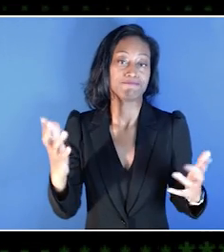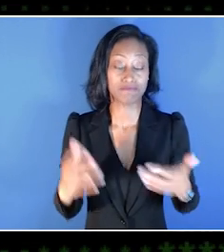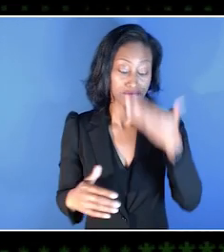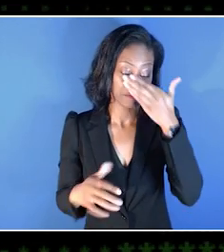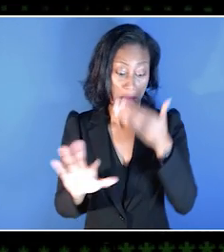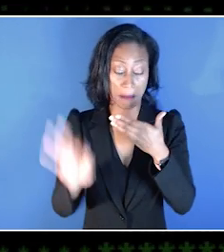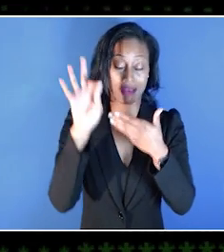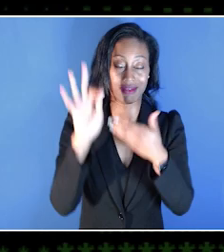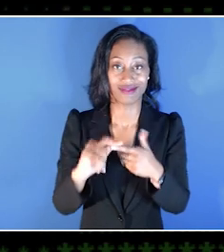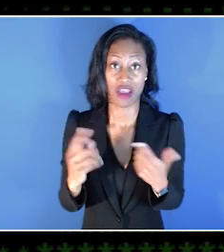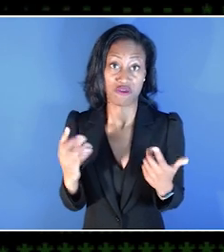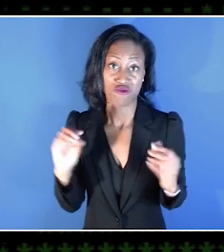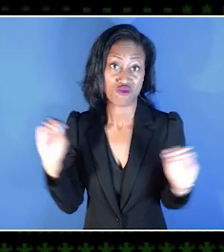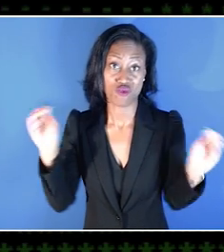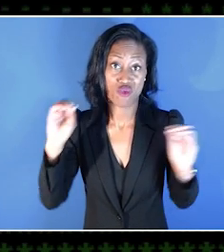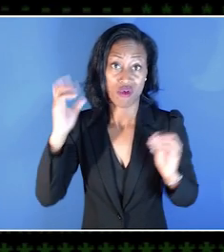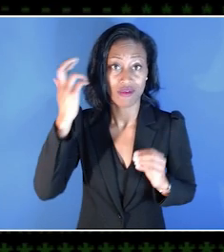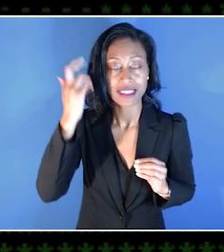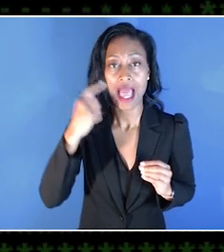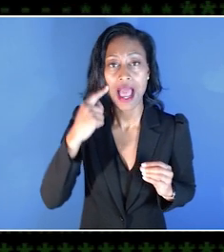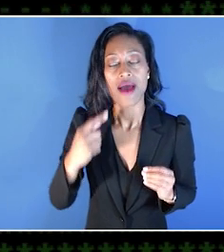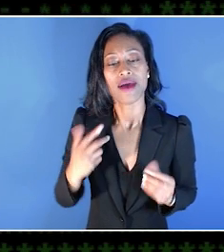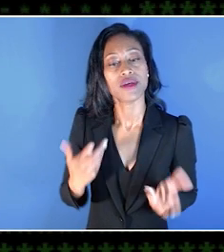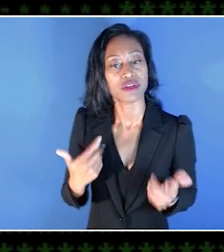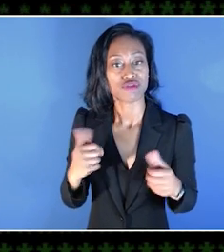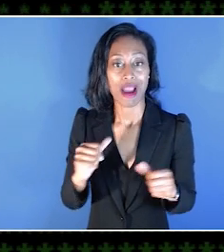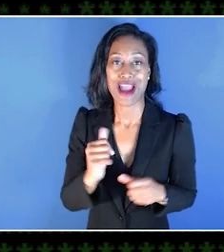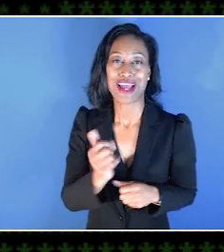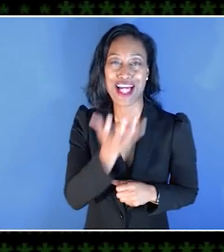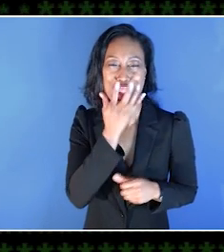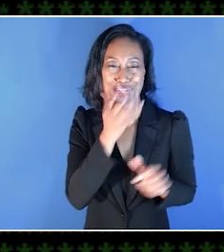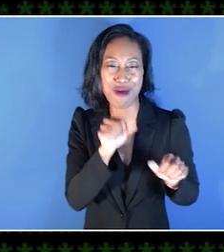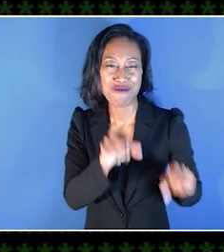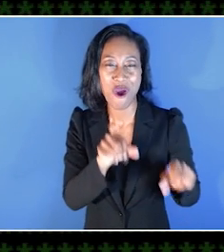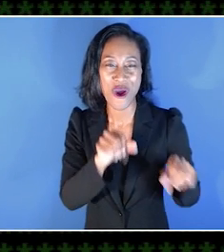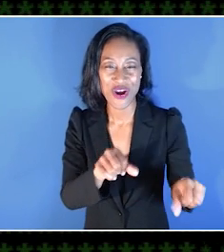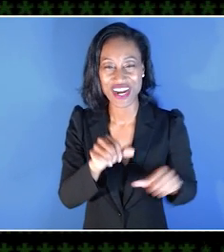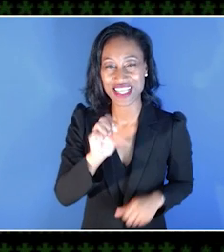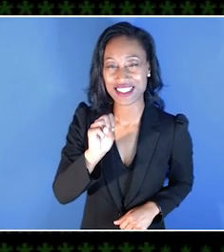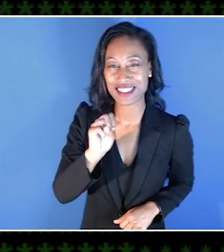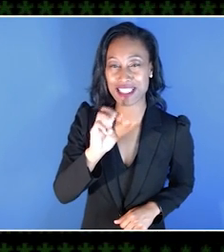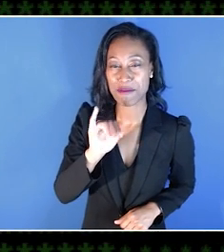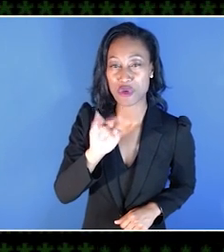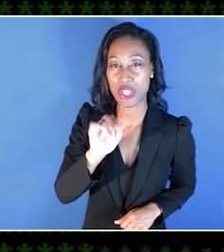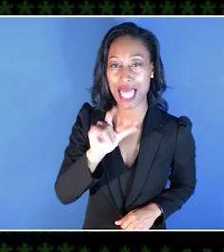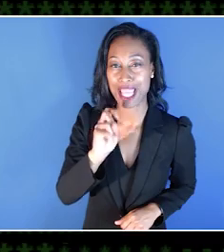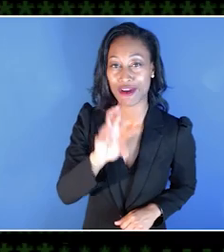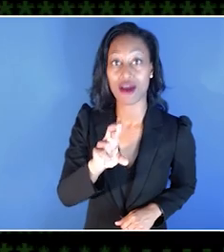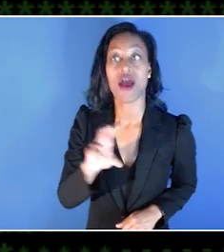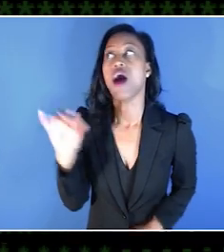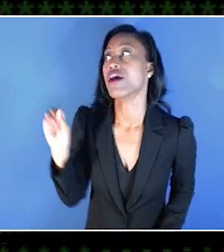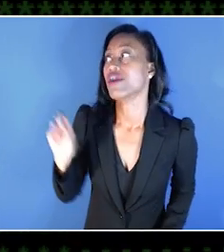I find myself just like trying Lawnmower Simulator or something along those lines. Oh my God, that is so addicting.